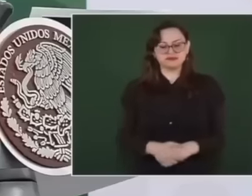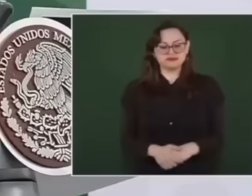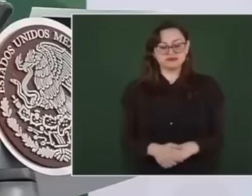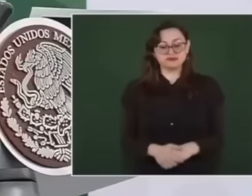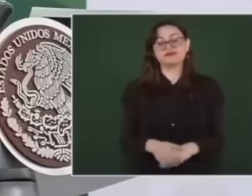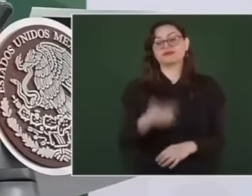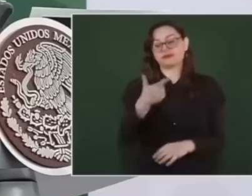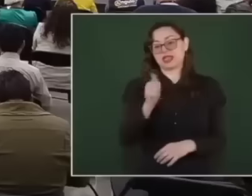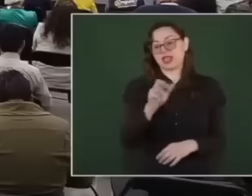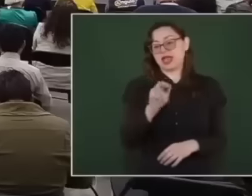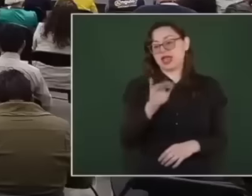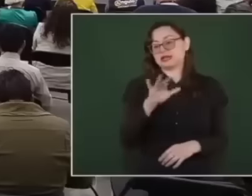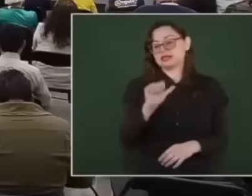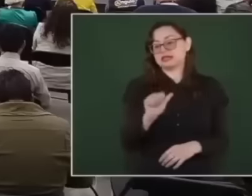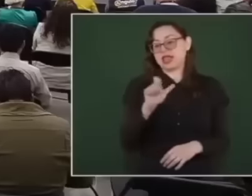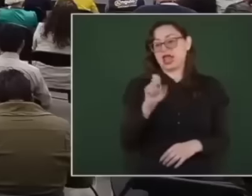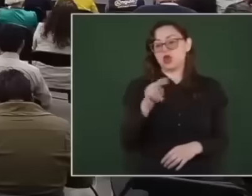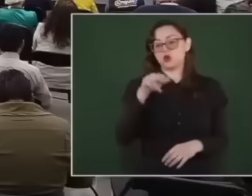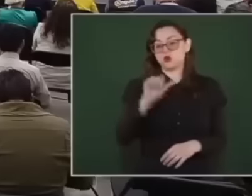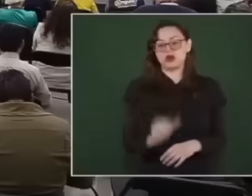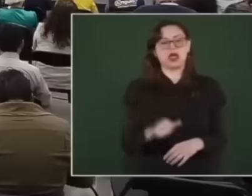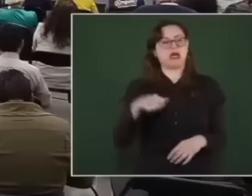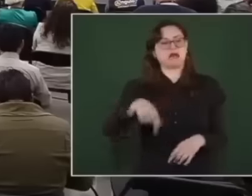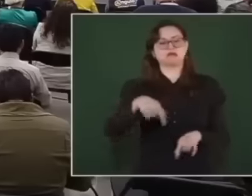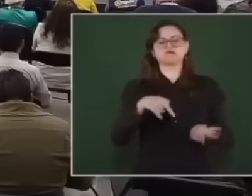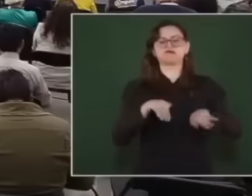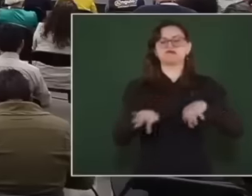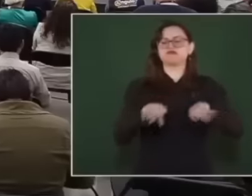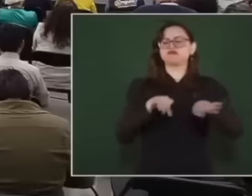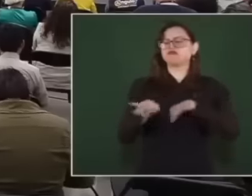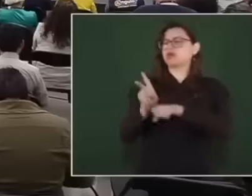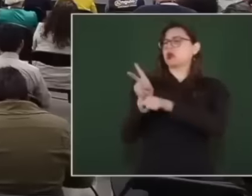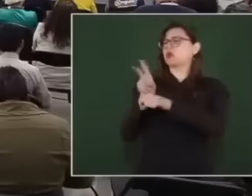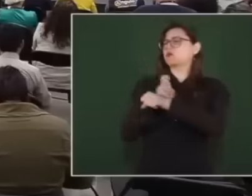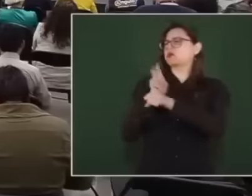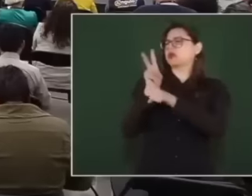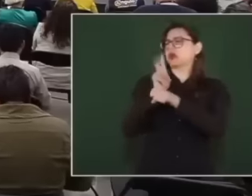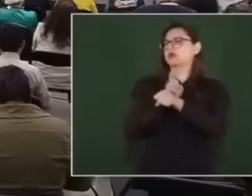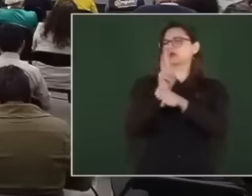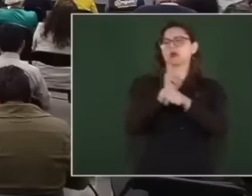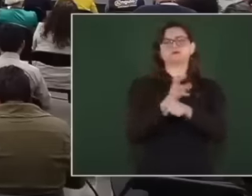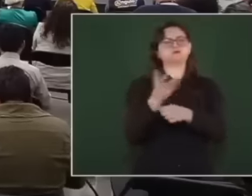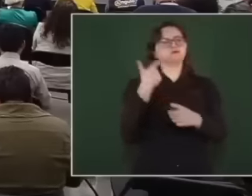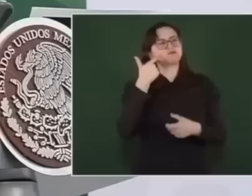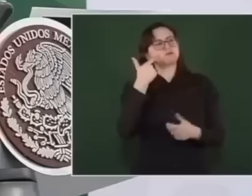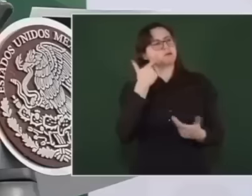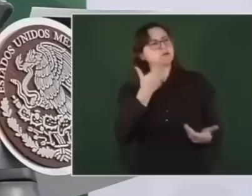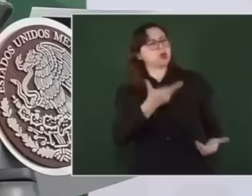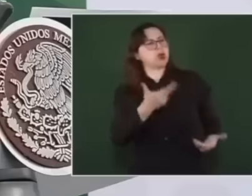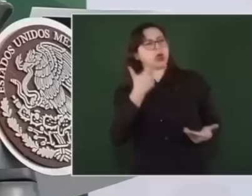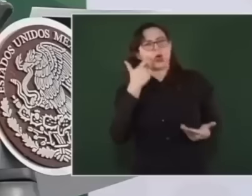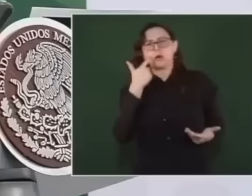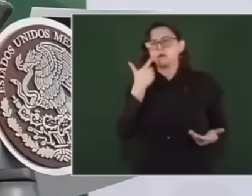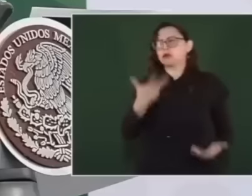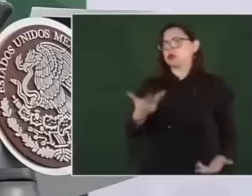invite figures from political public life to demonstrate the supposed intelligence force